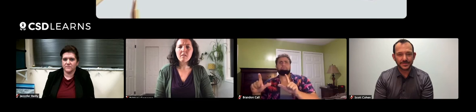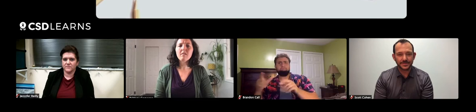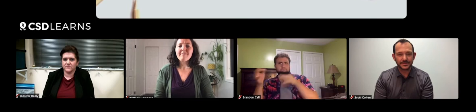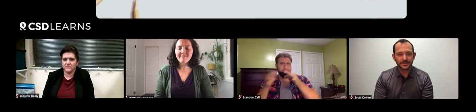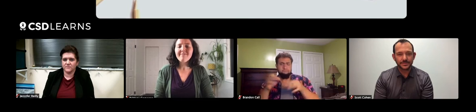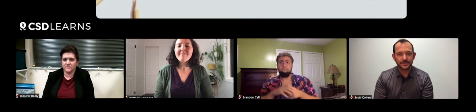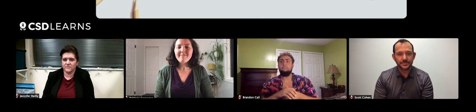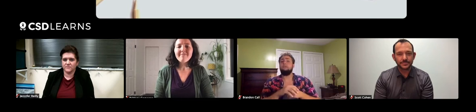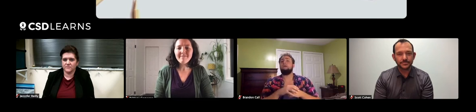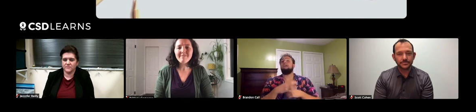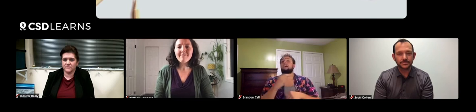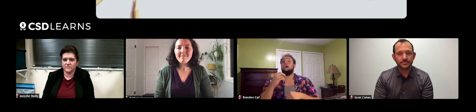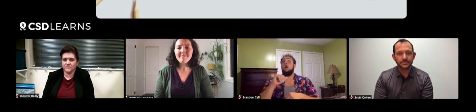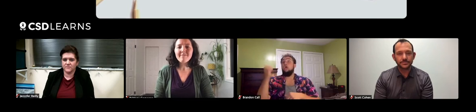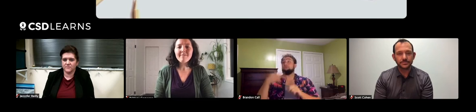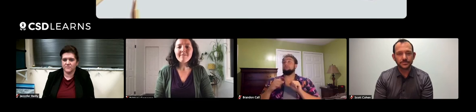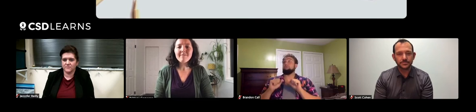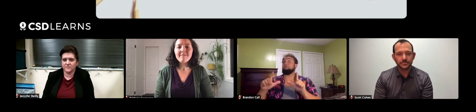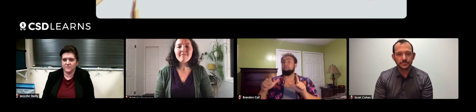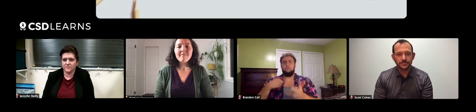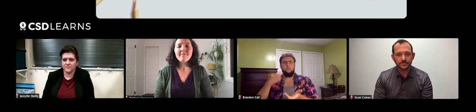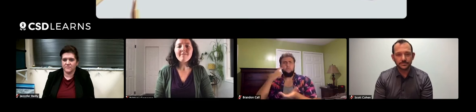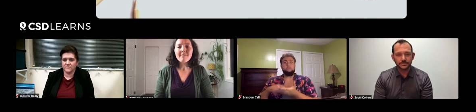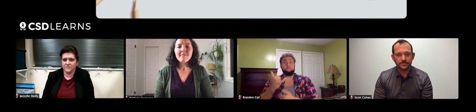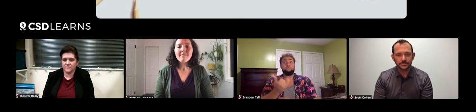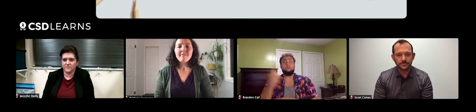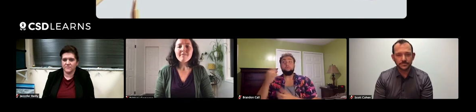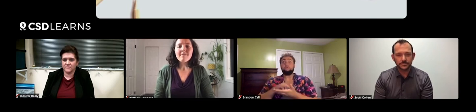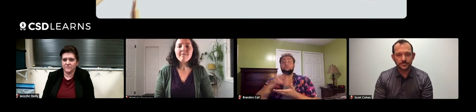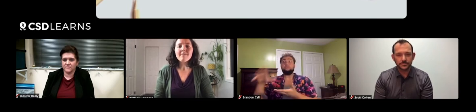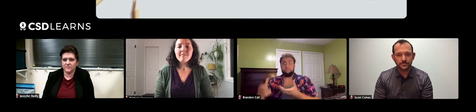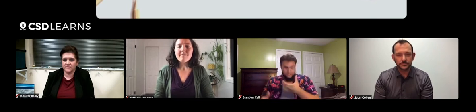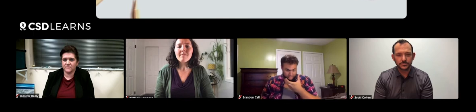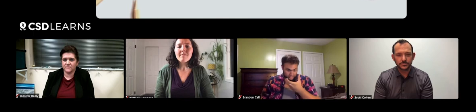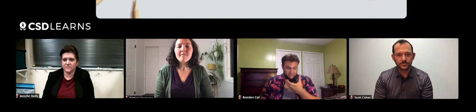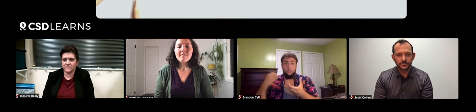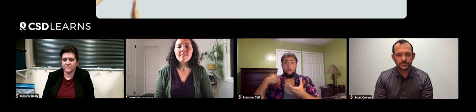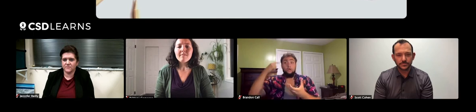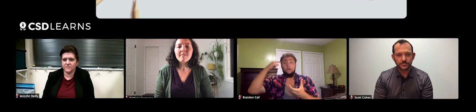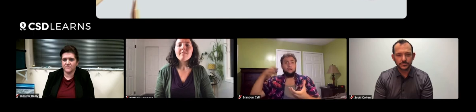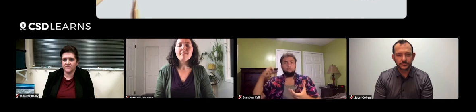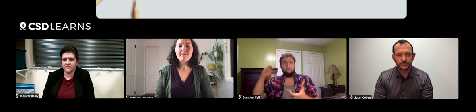Then going ahead and posting that vlog. And I also realize that a lot of students are looking at their phone.